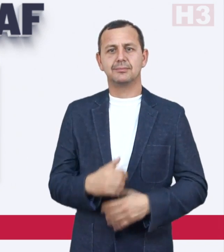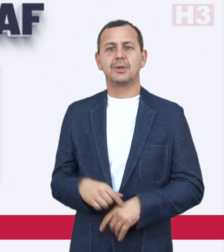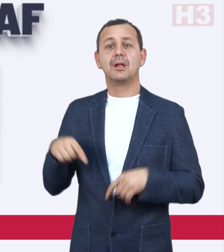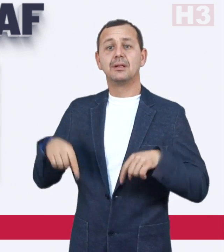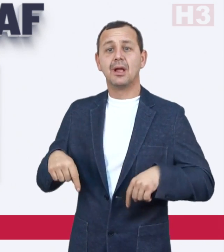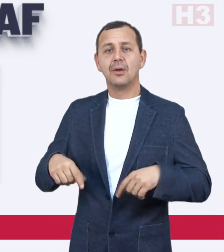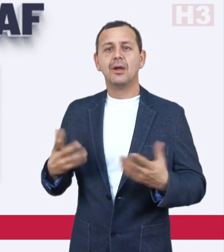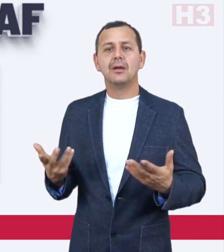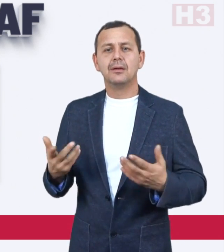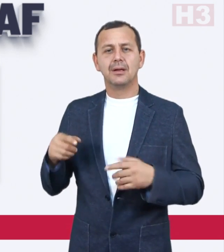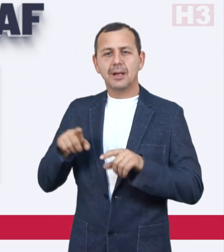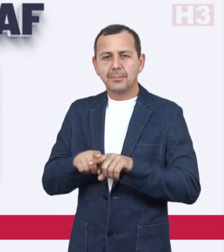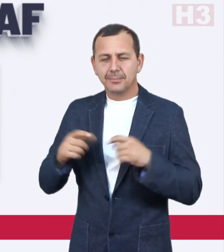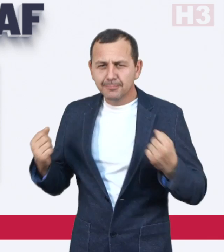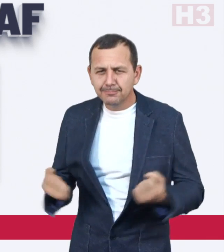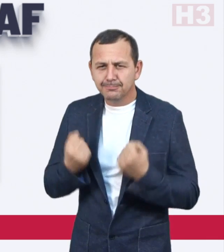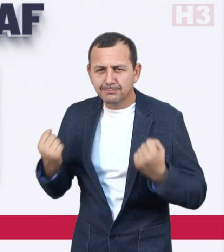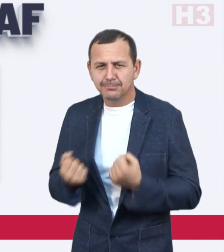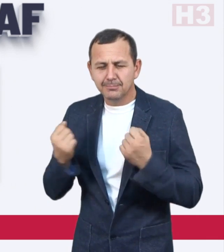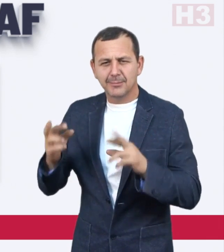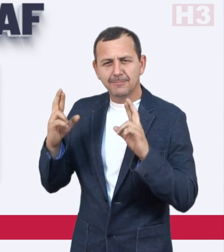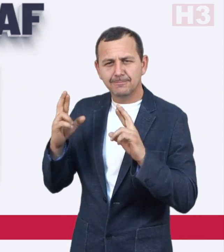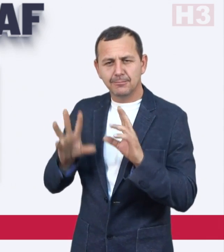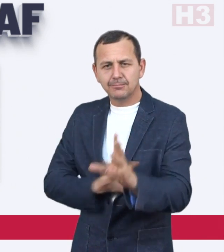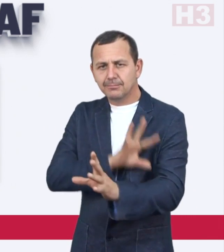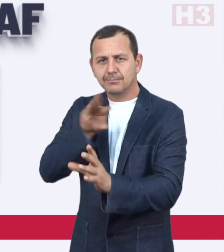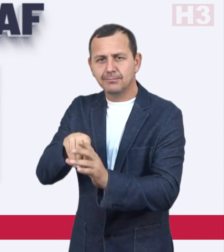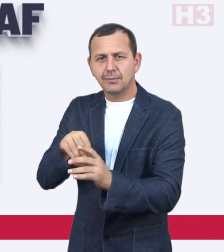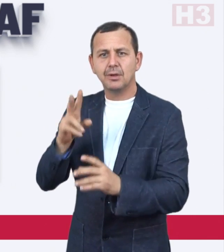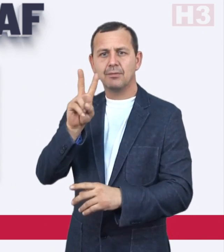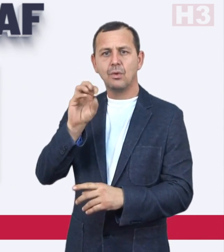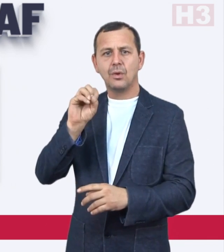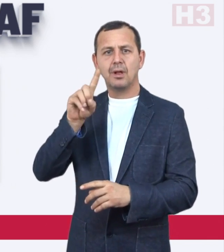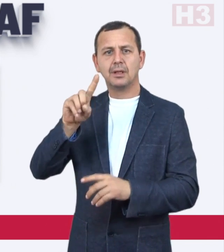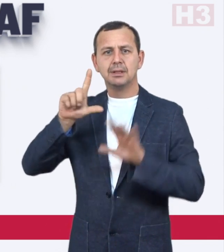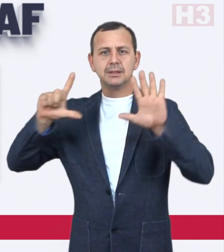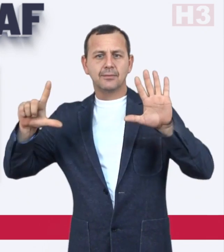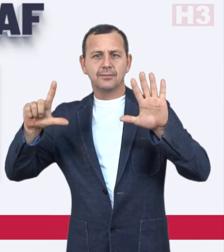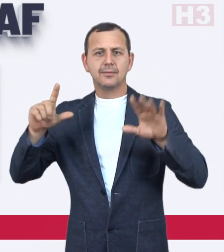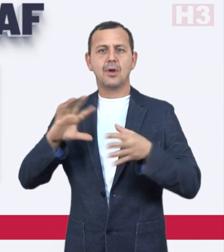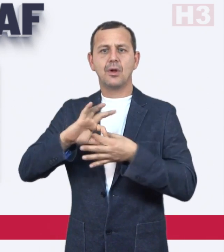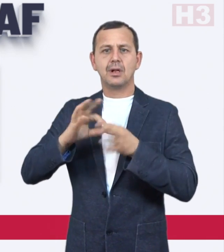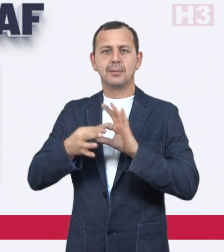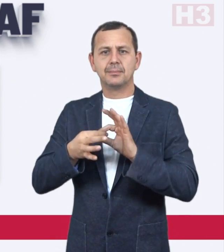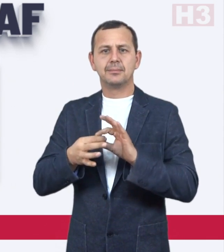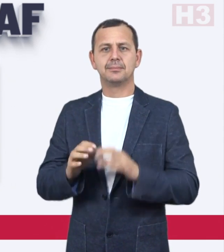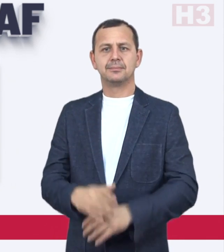now determined to qualify for the 2016 Olympics.